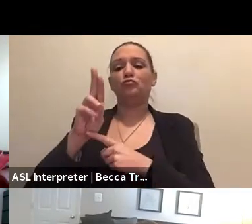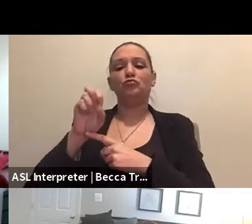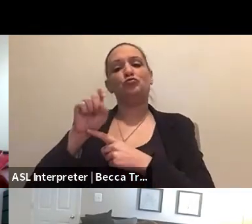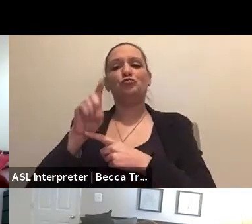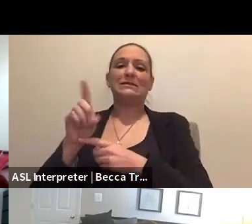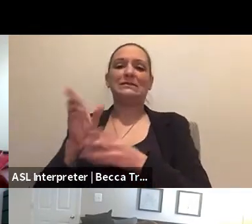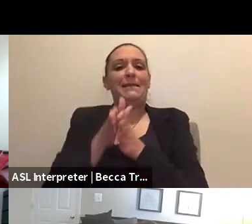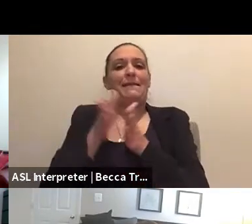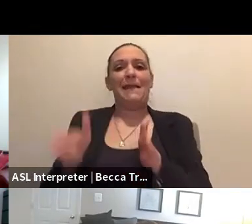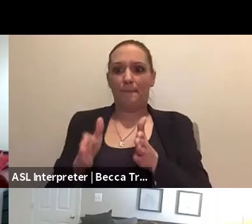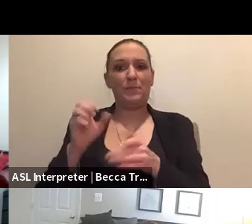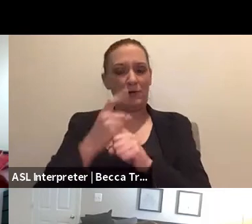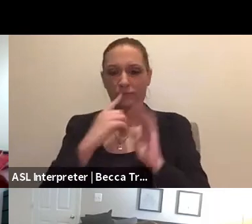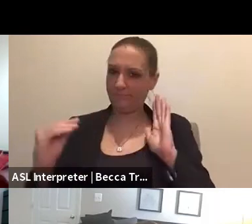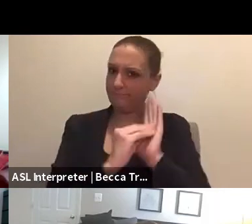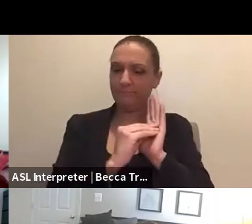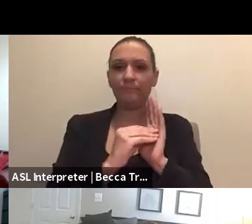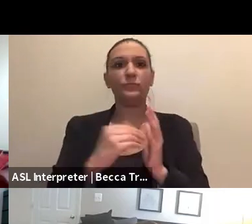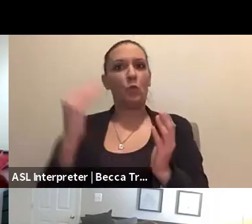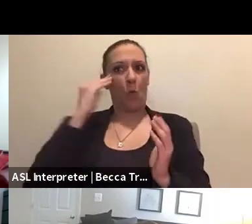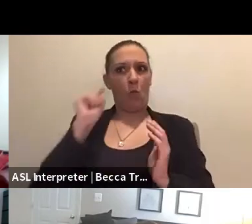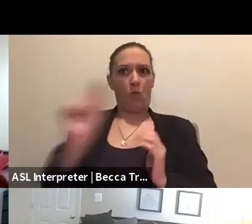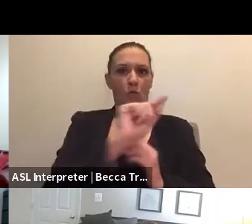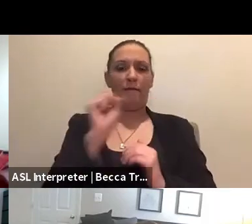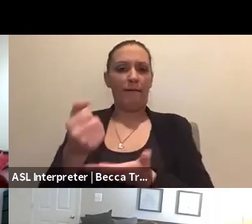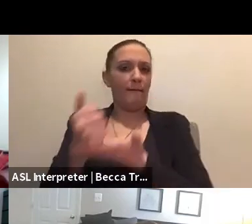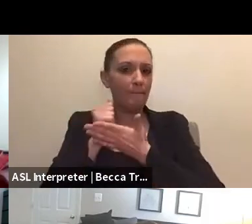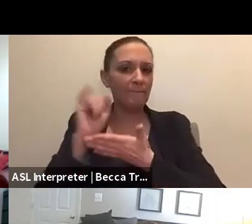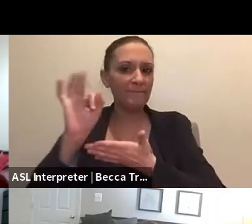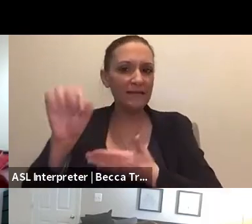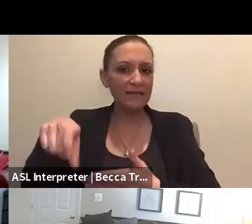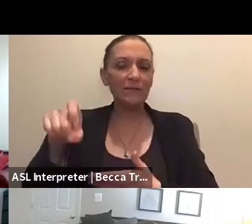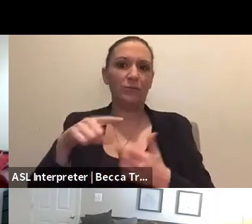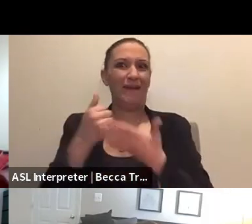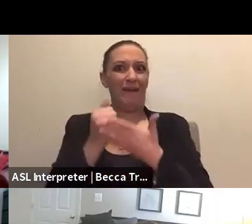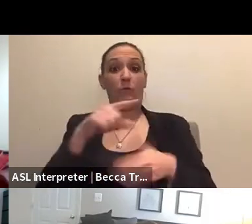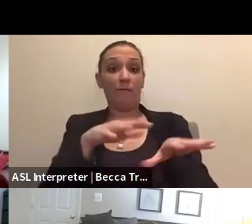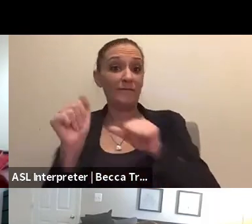And you have people who can assist you if necessary to help you evacuate, if you need to.